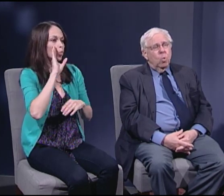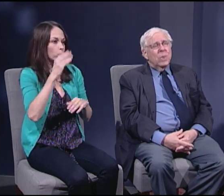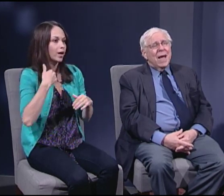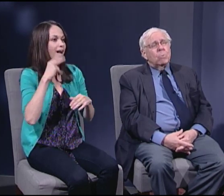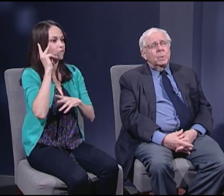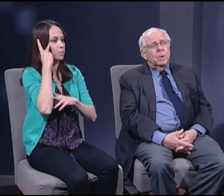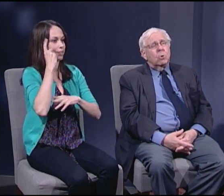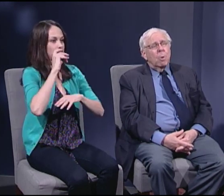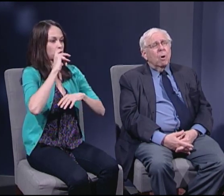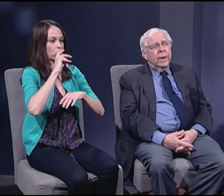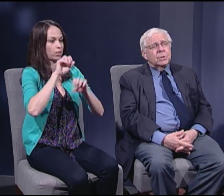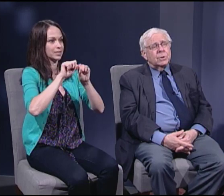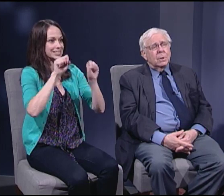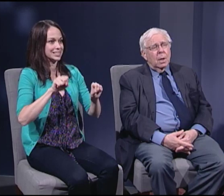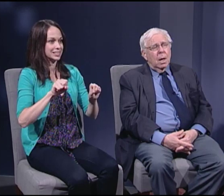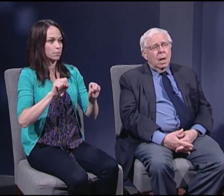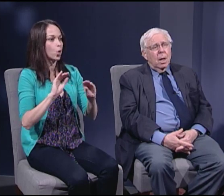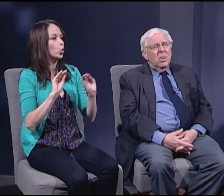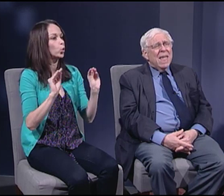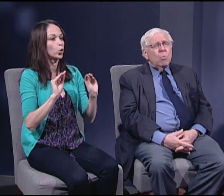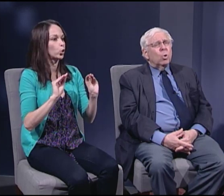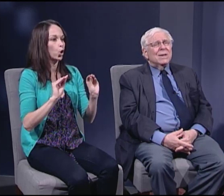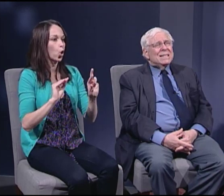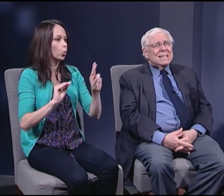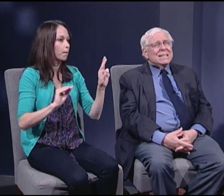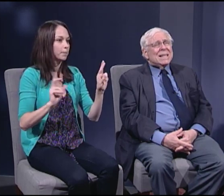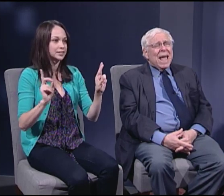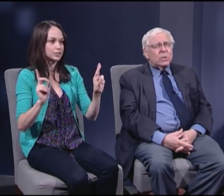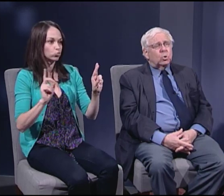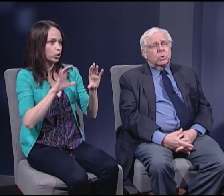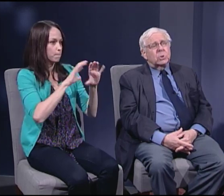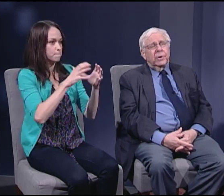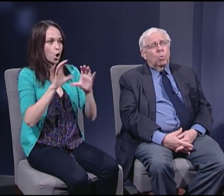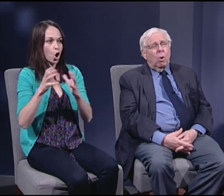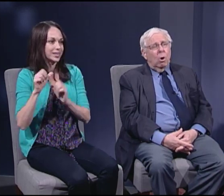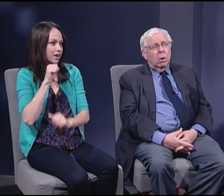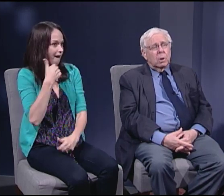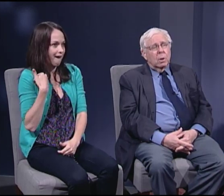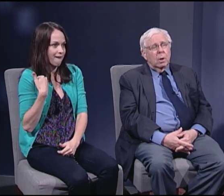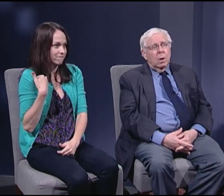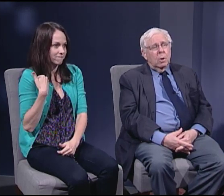without political parties. They were disastrously wrong.